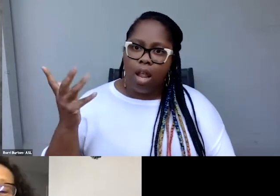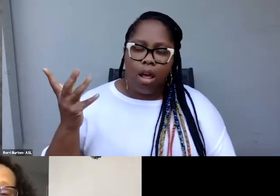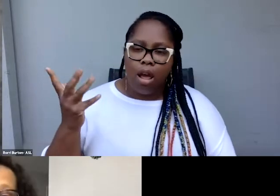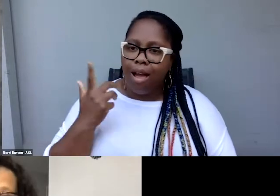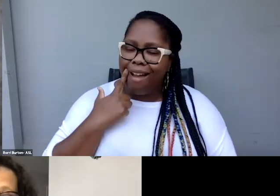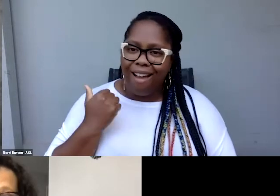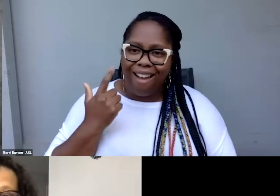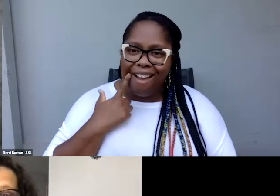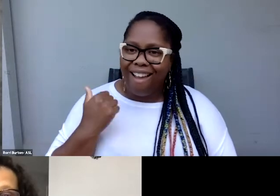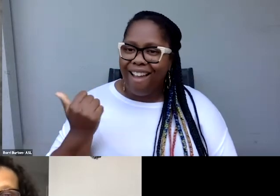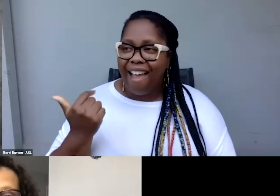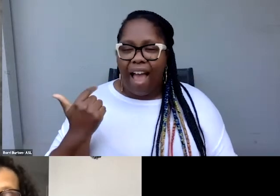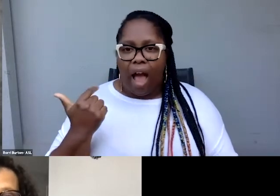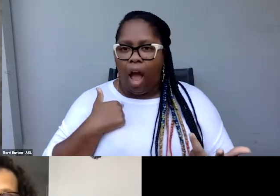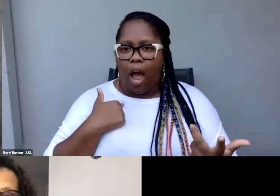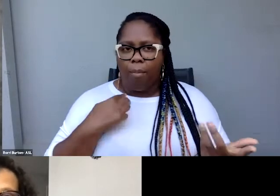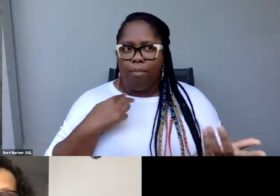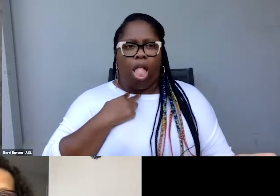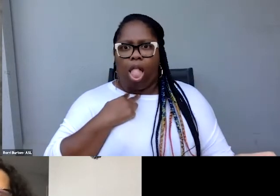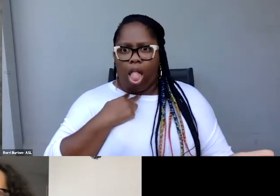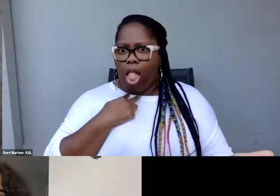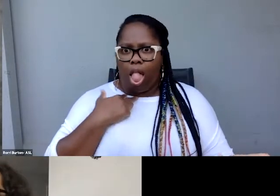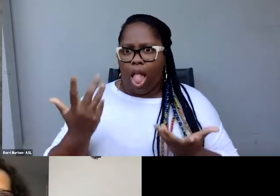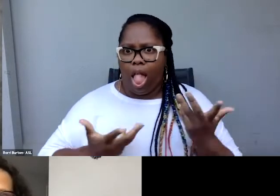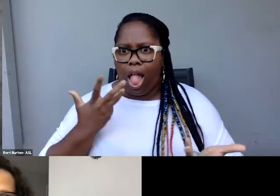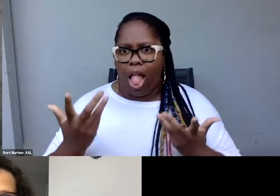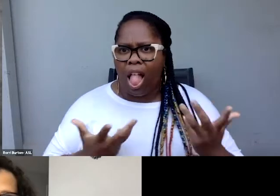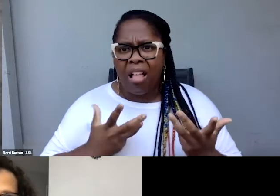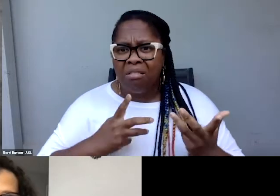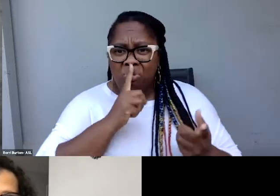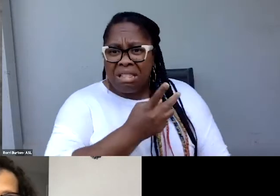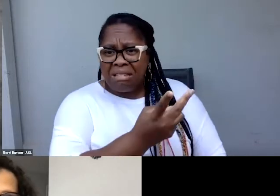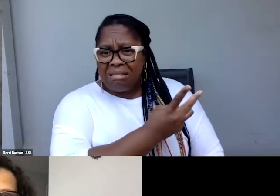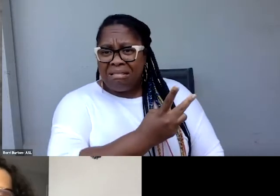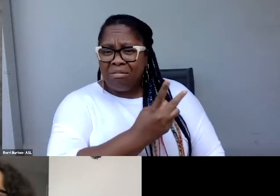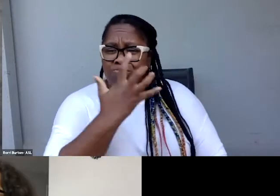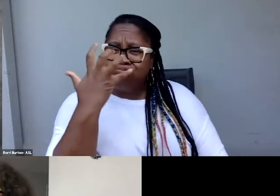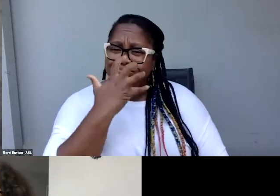I'm kind of speechless. It was so phenomenal. I don't know how I'm going to follow Jade and Dell.